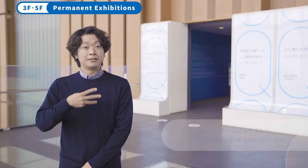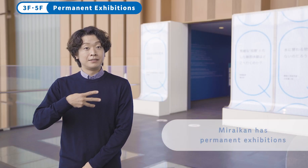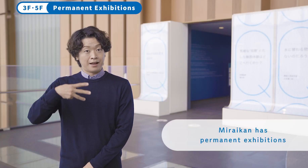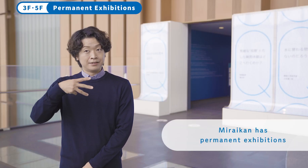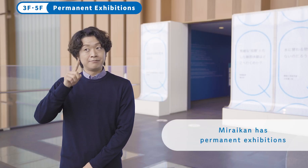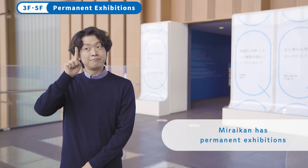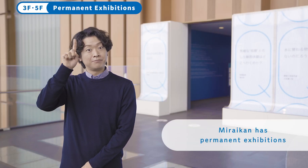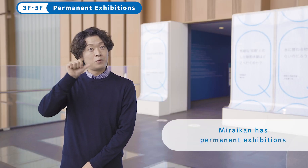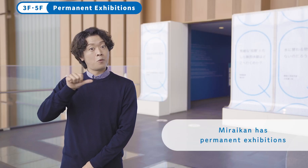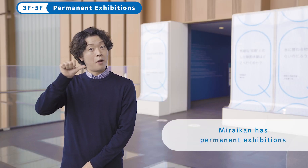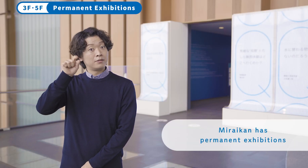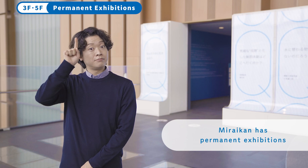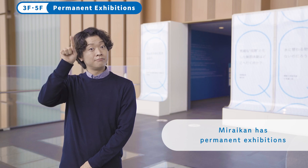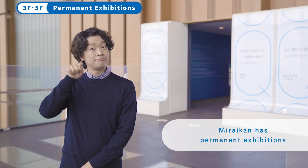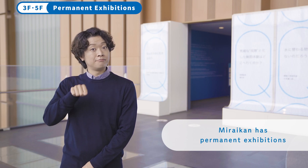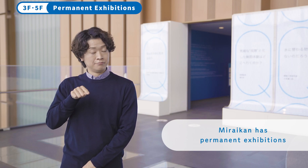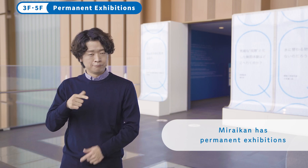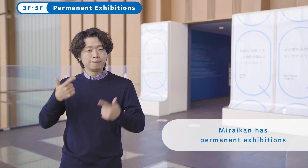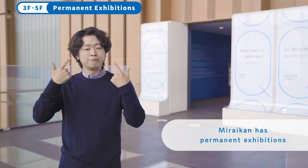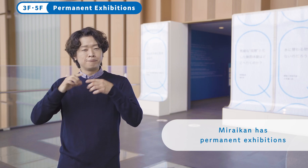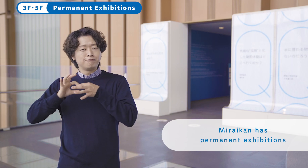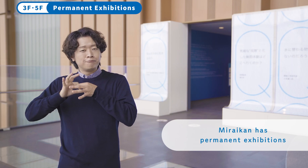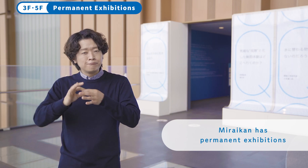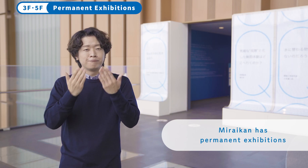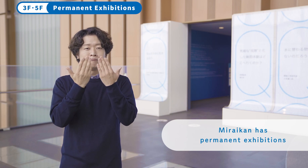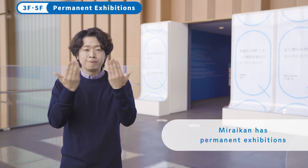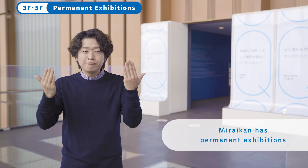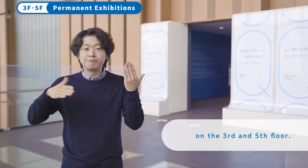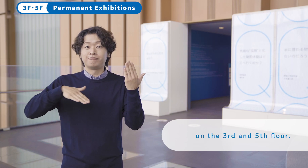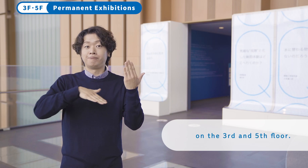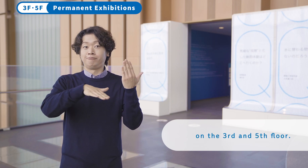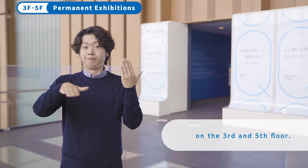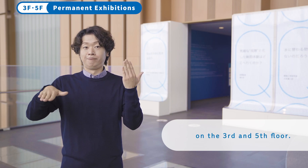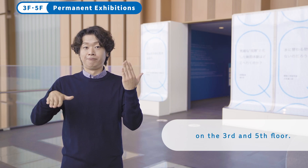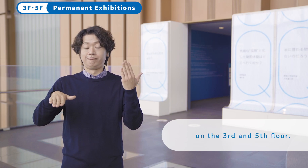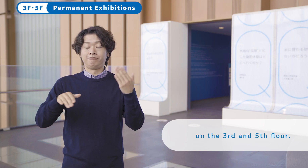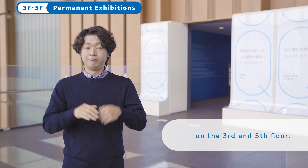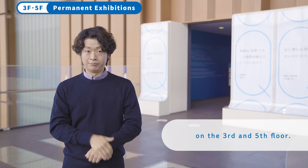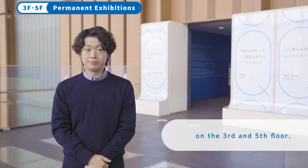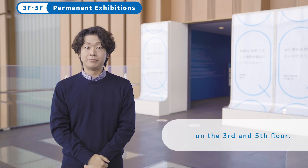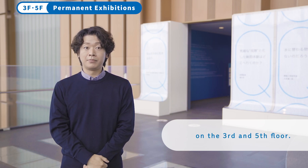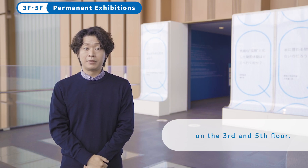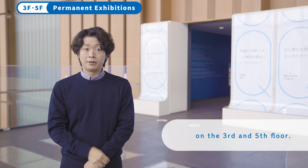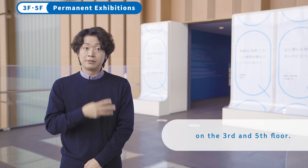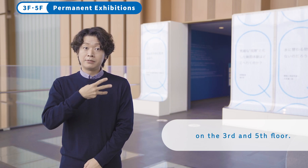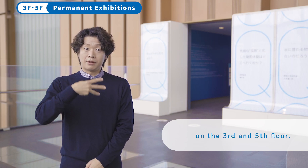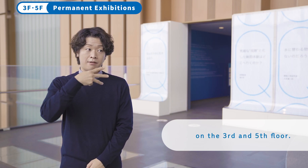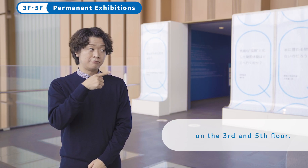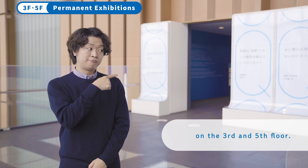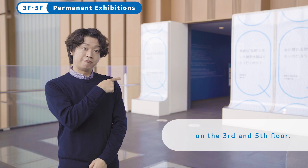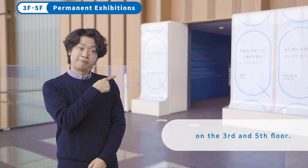Miraikan has permanent exhibitions on the 3rd and 5th floor.